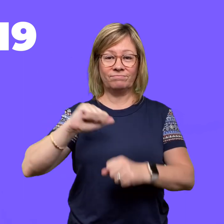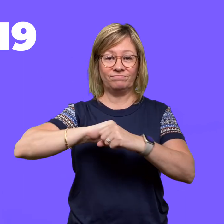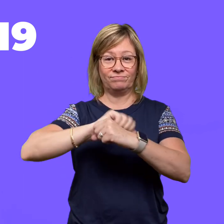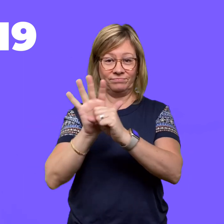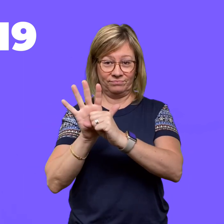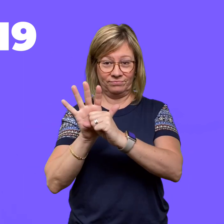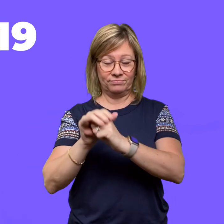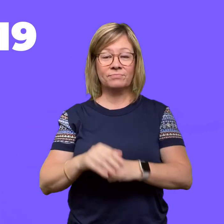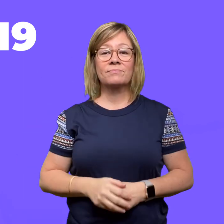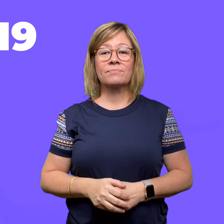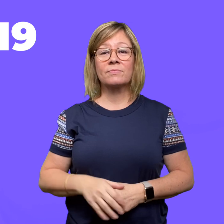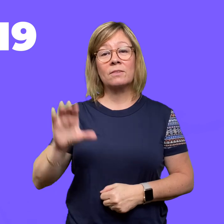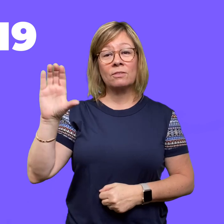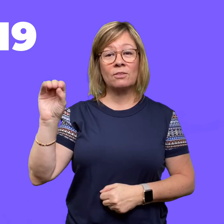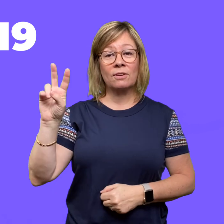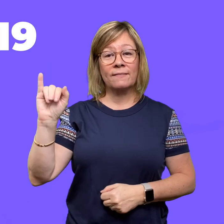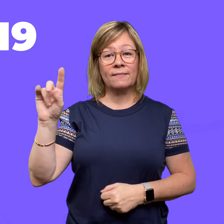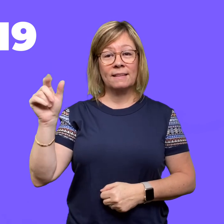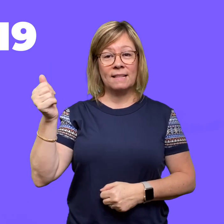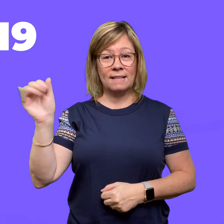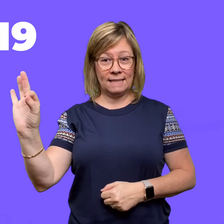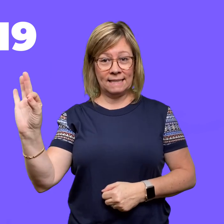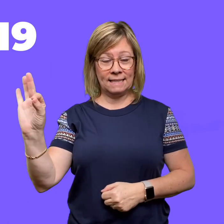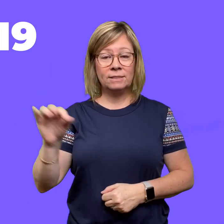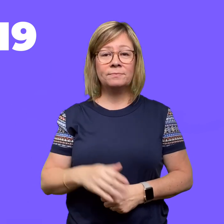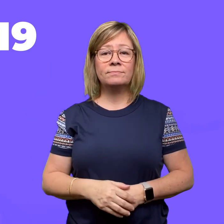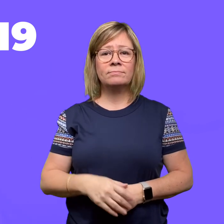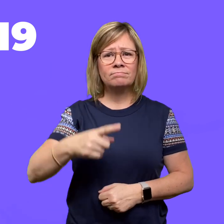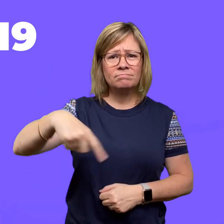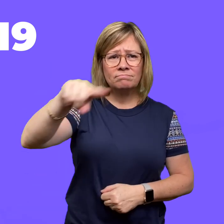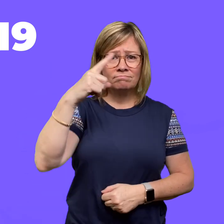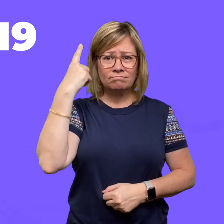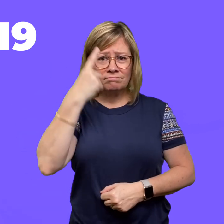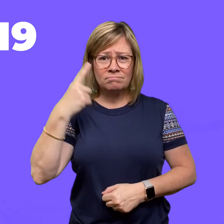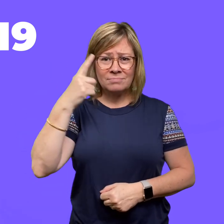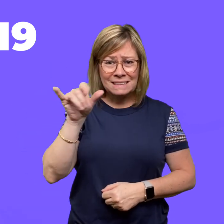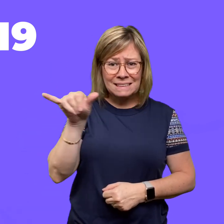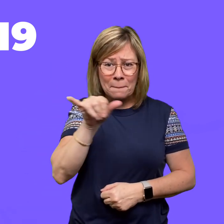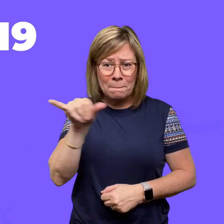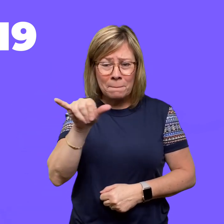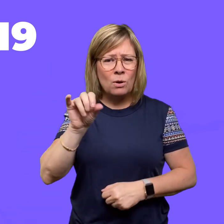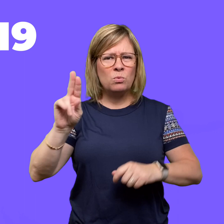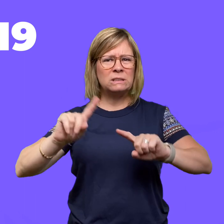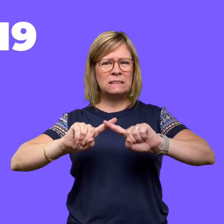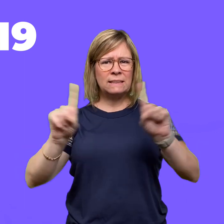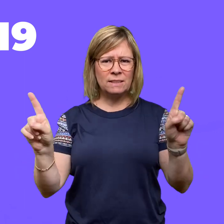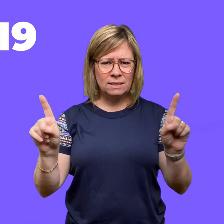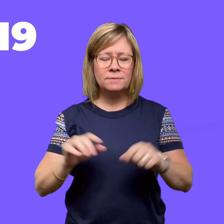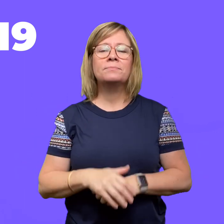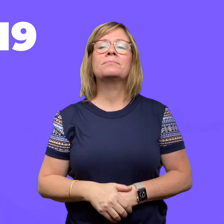Coronavirus and Covid-19. Several wonder if those are the same or different than